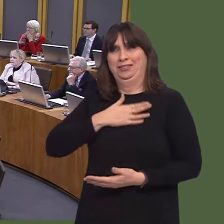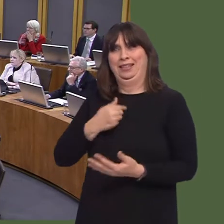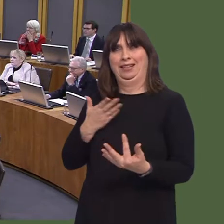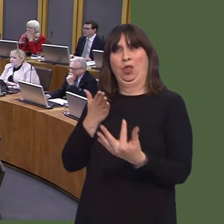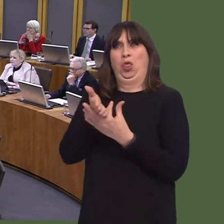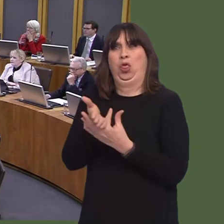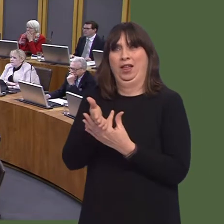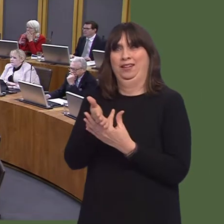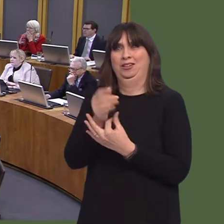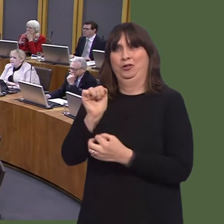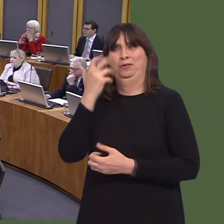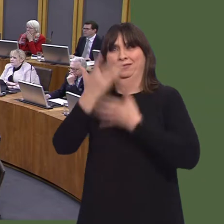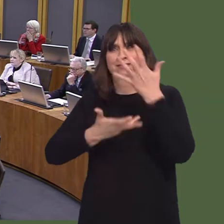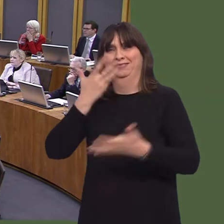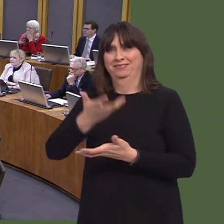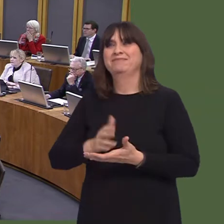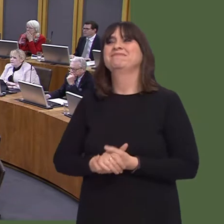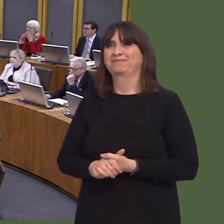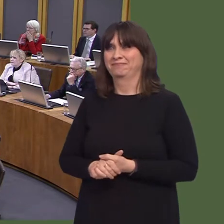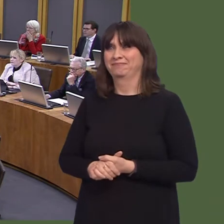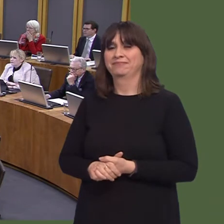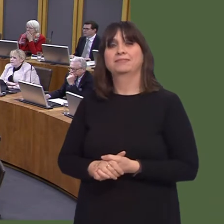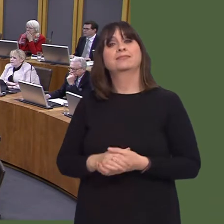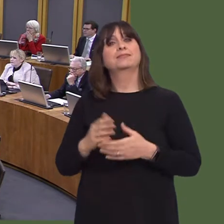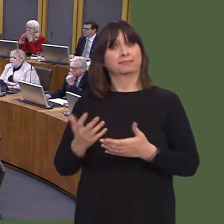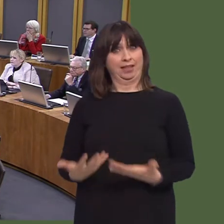jobs in coal and steel with badly paid, unskilled jobs.